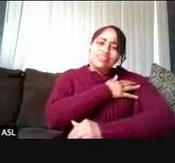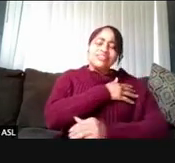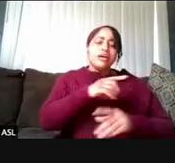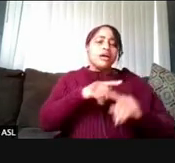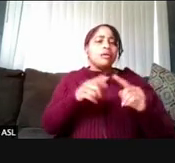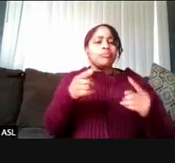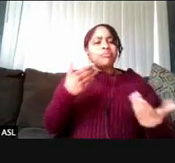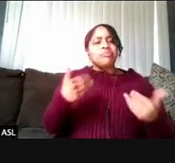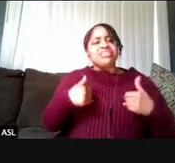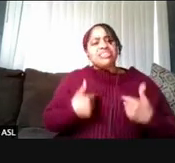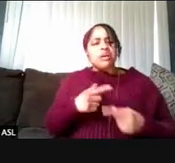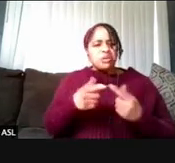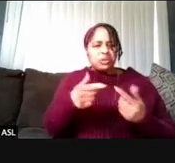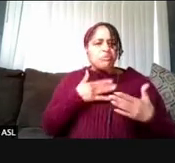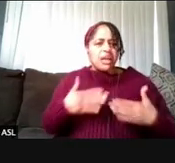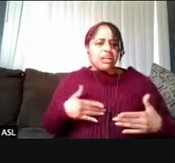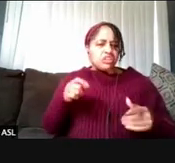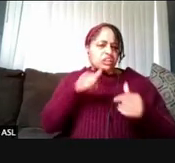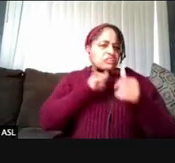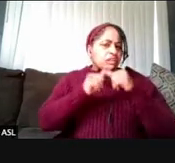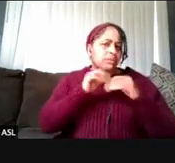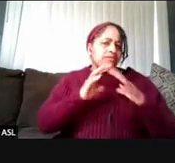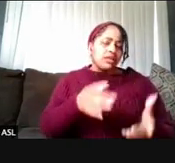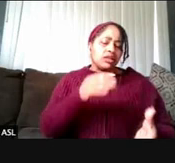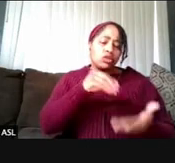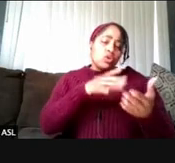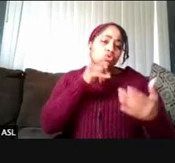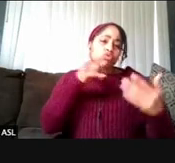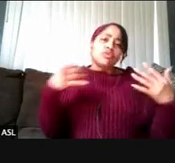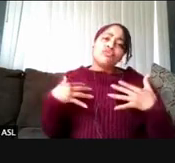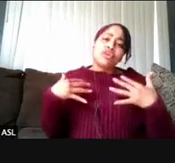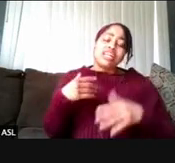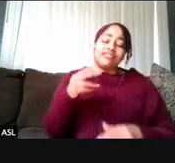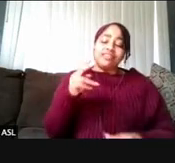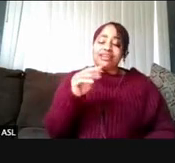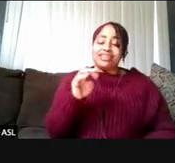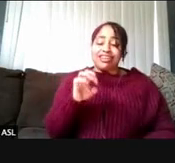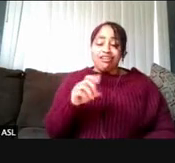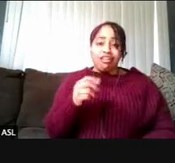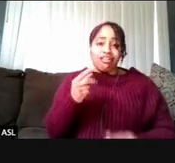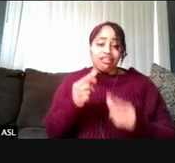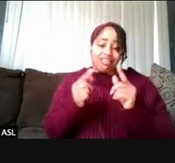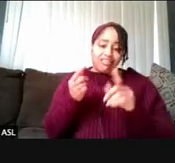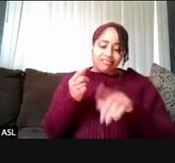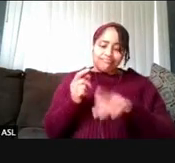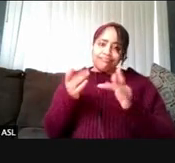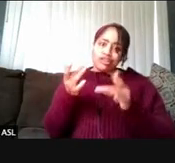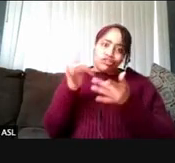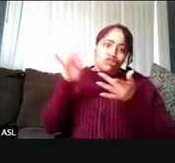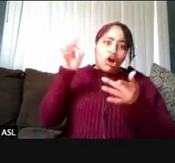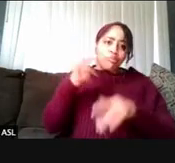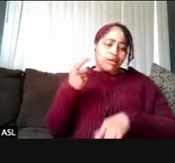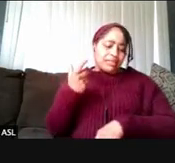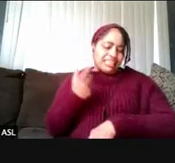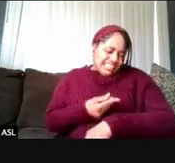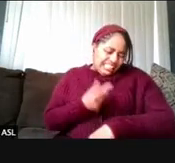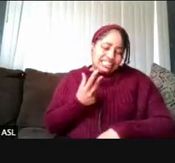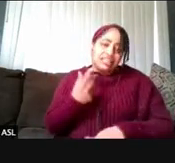But for students who are afraid of needles if that is part of this, we're gonna gather some information